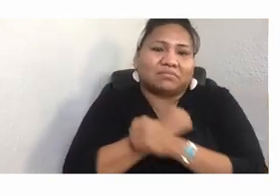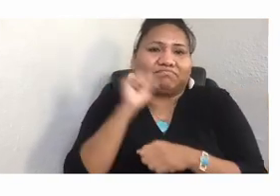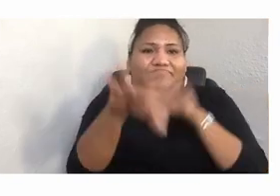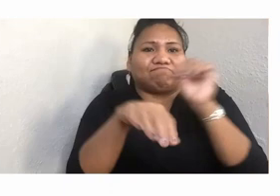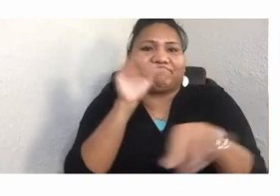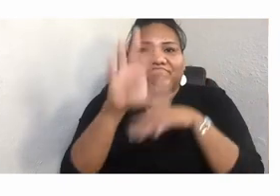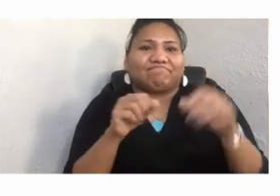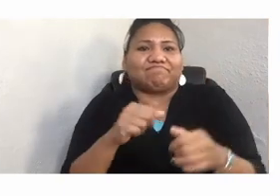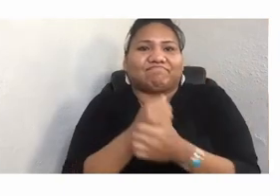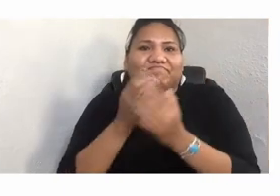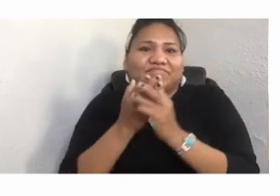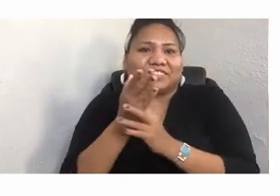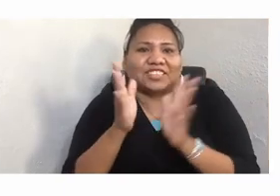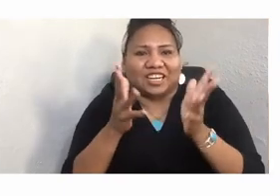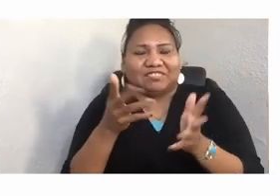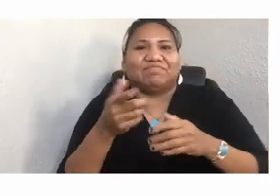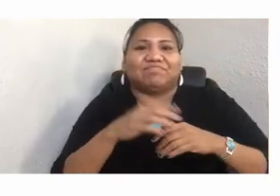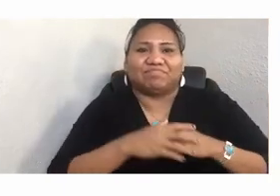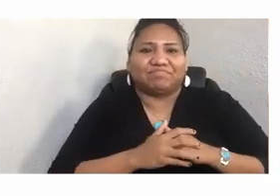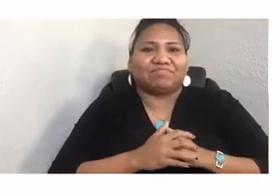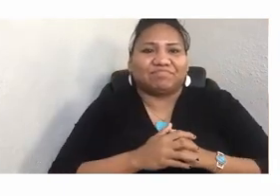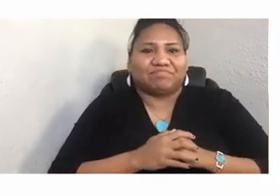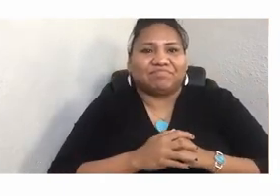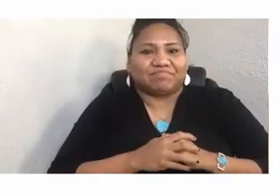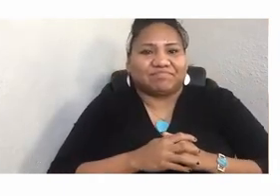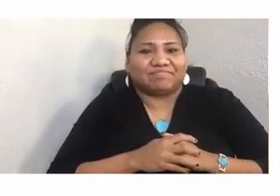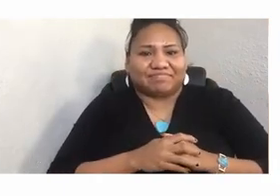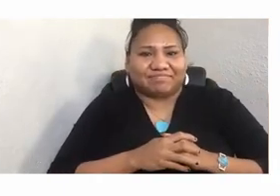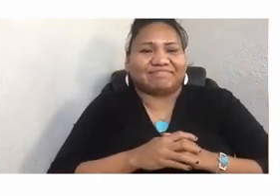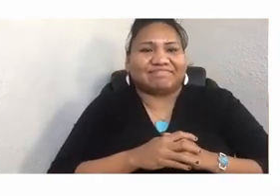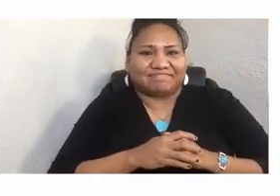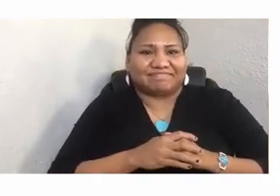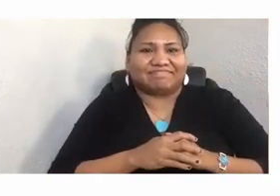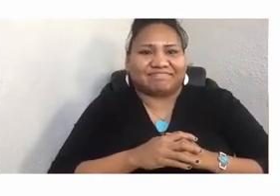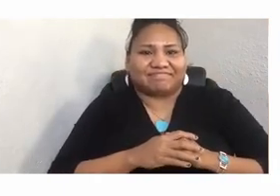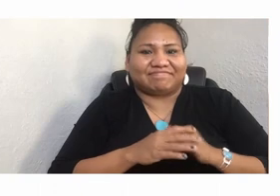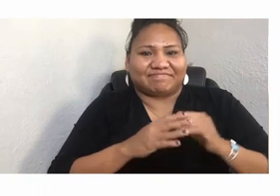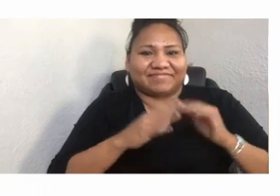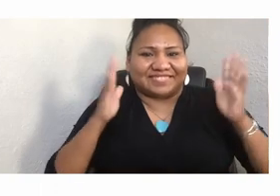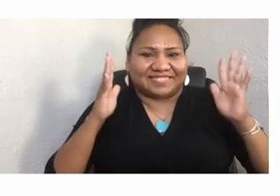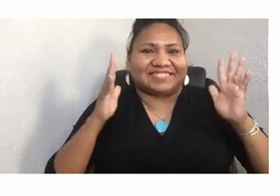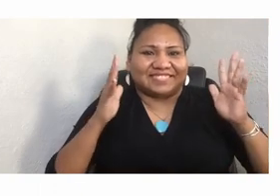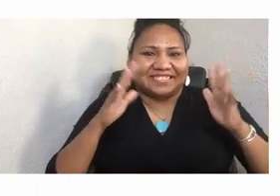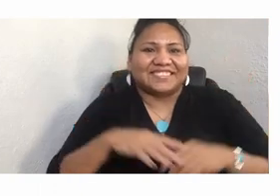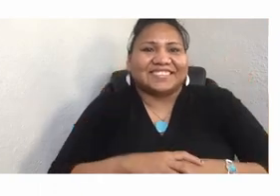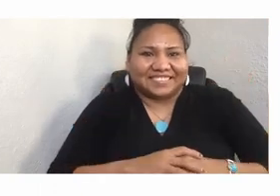And I know that we can't do our usual applause. I don't know if we could turn on all the cameras,